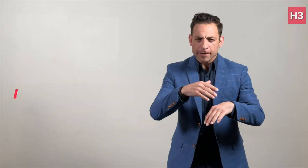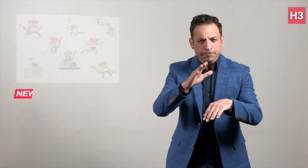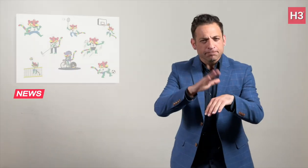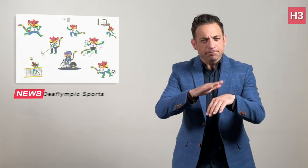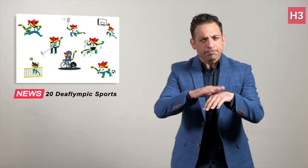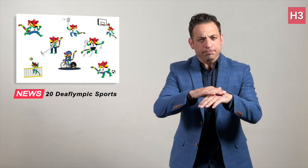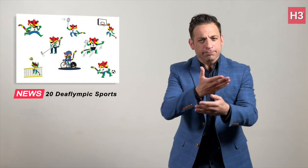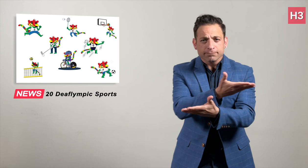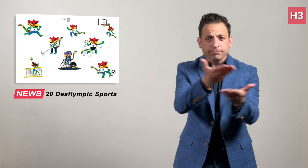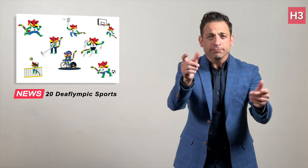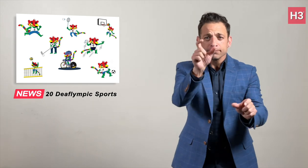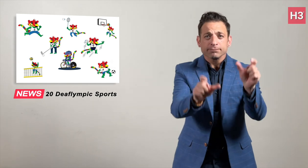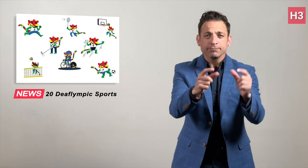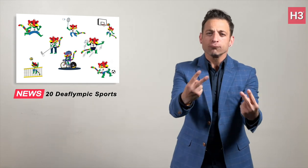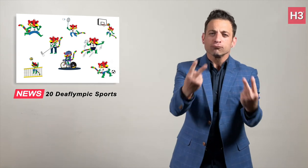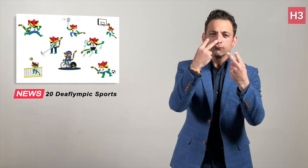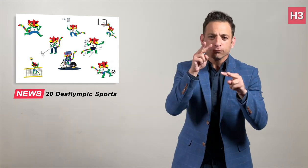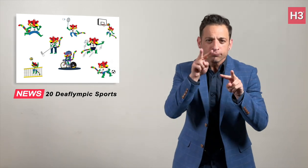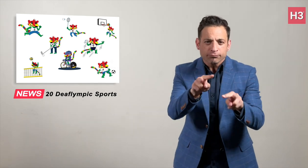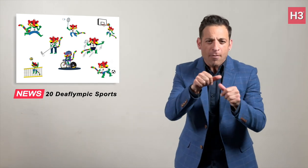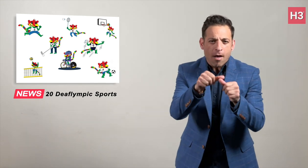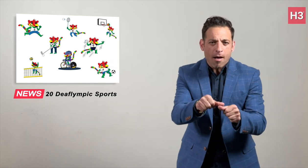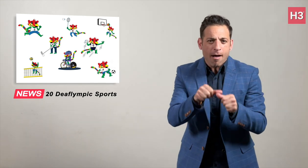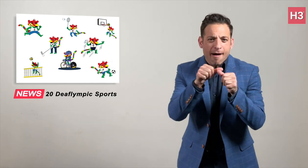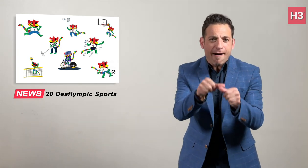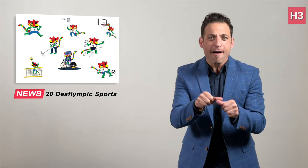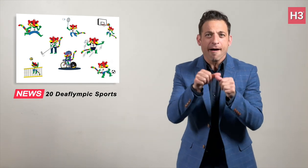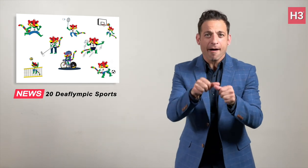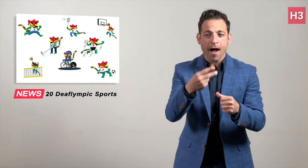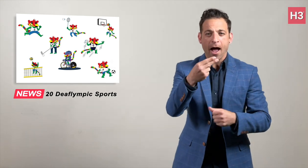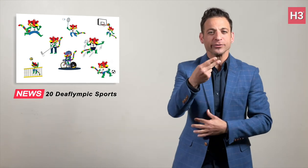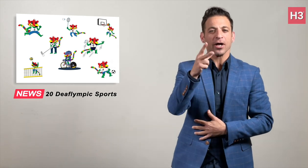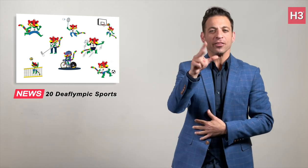We at the SportsDeaf at H3 World TV